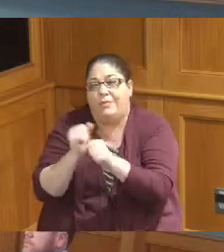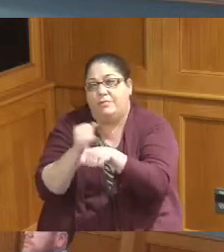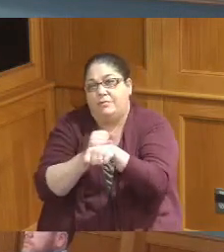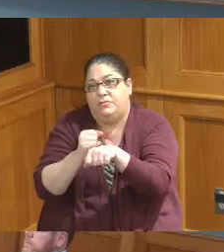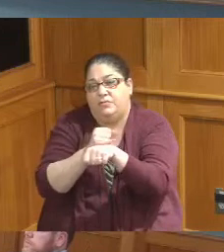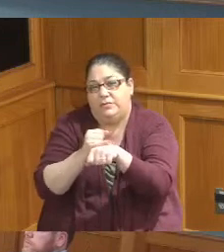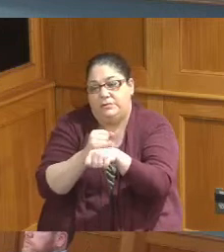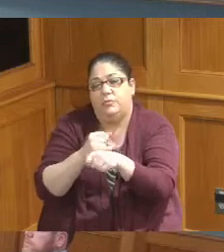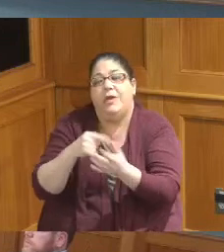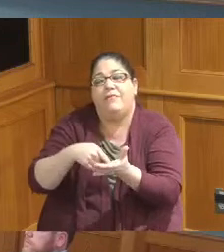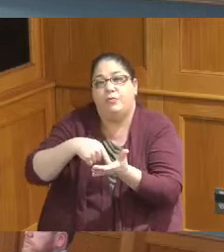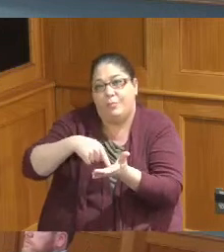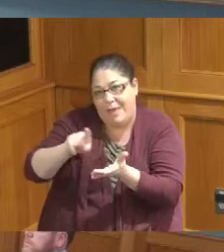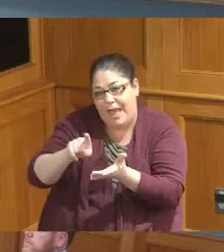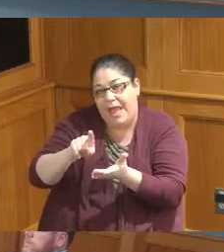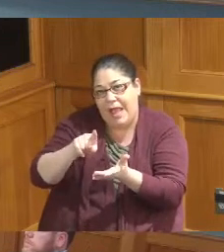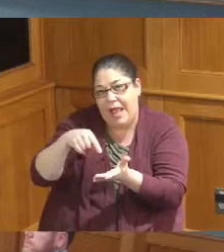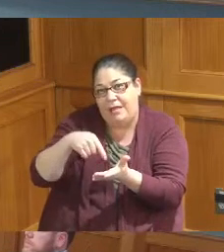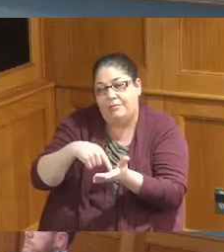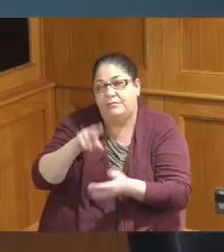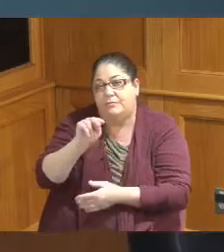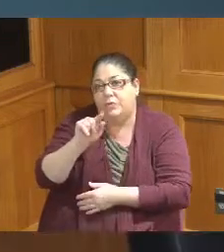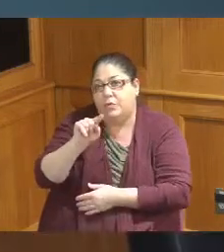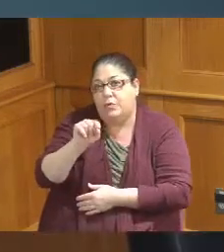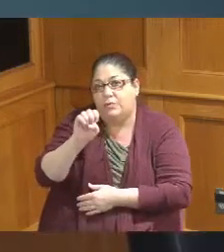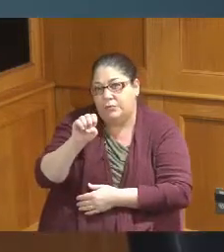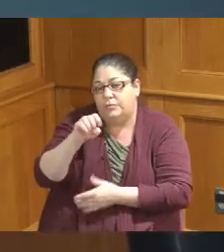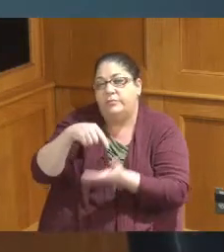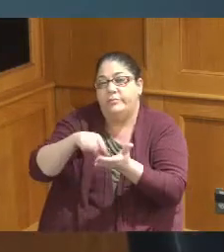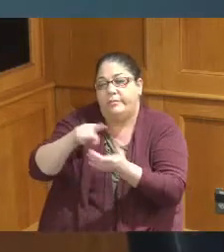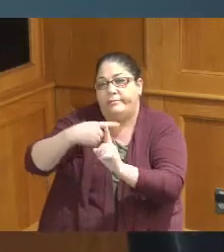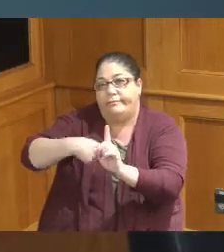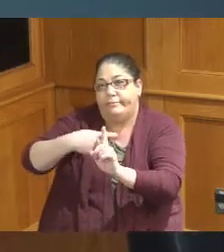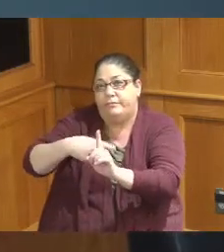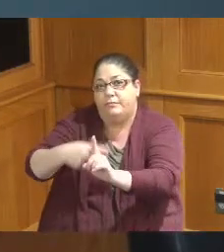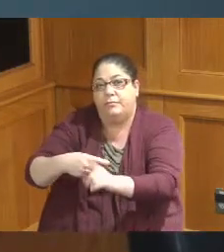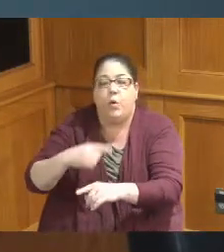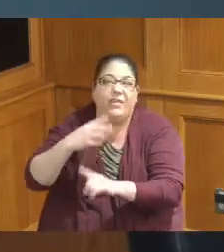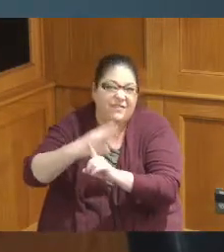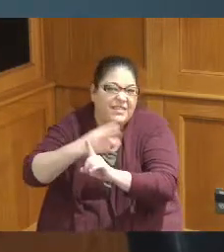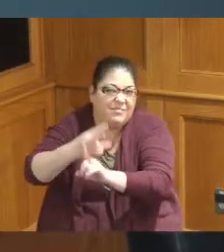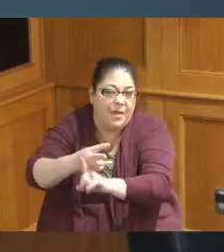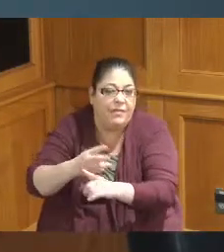a note and these notes are paid to whom for the Port authority it has their name on it so the Port